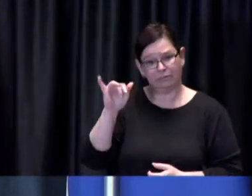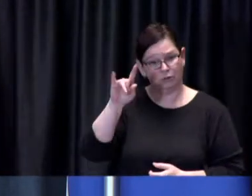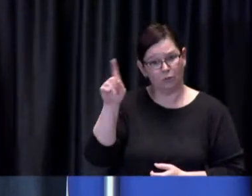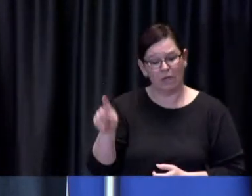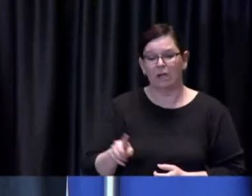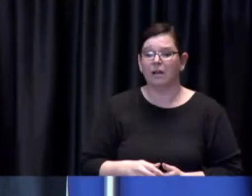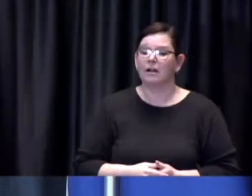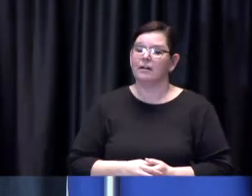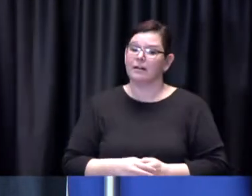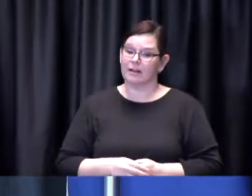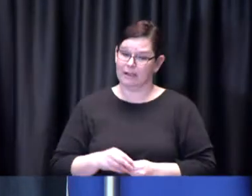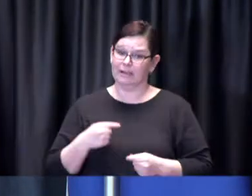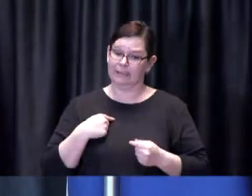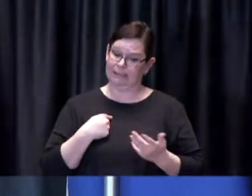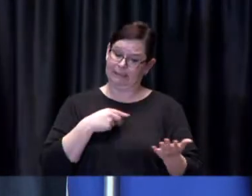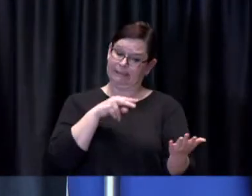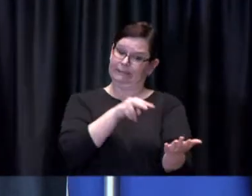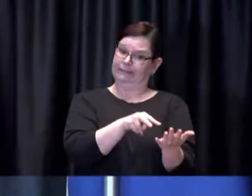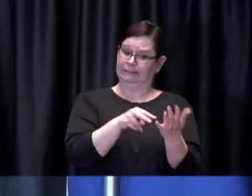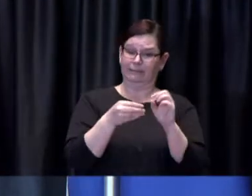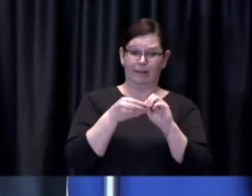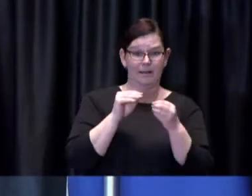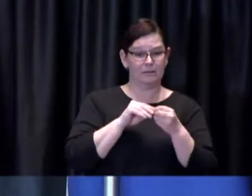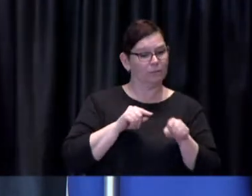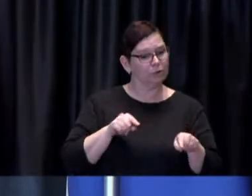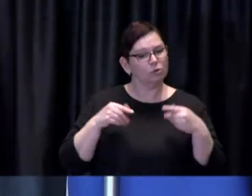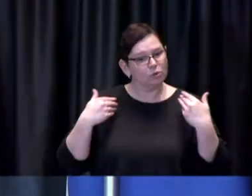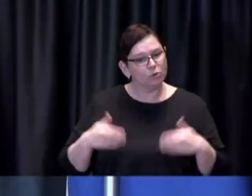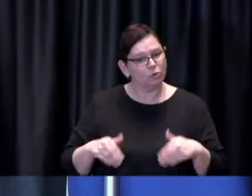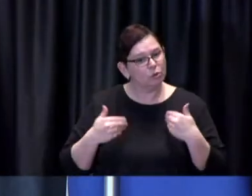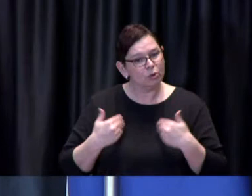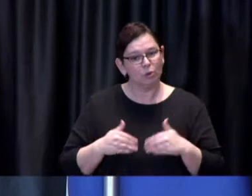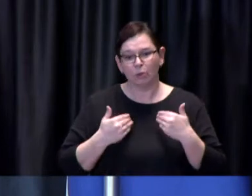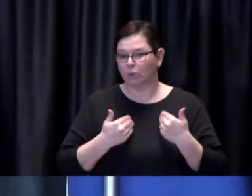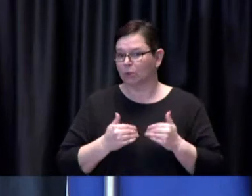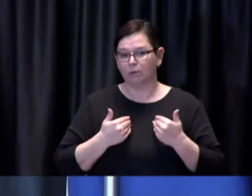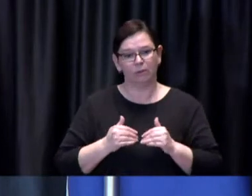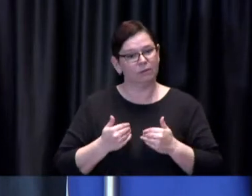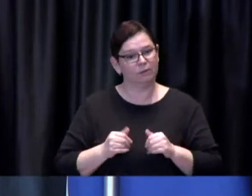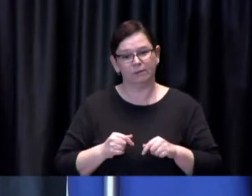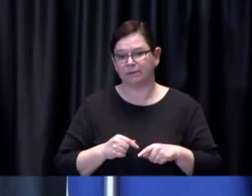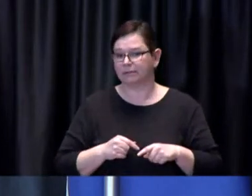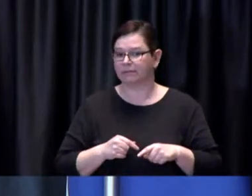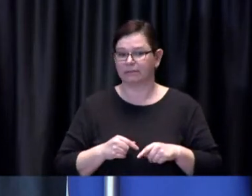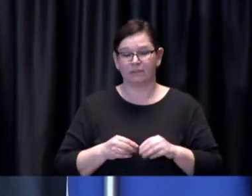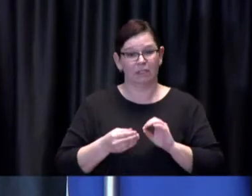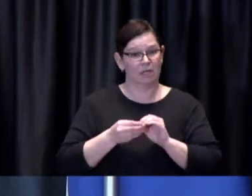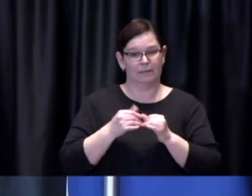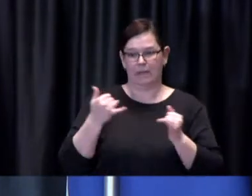the numbers we're seeing a you know resurgence of cases and escalating activity and at the